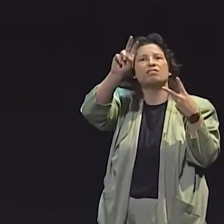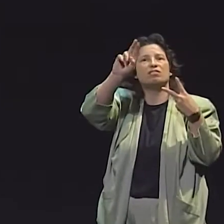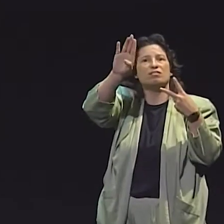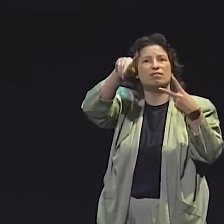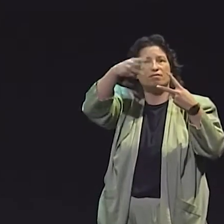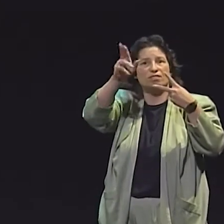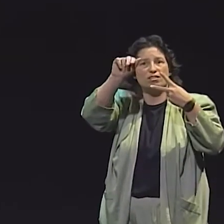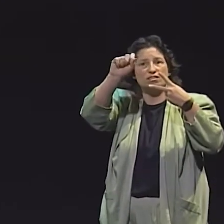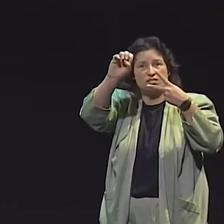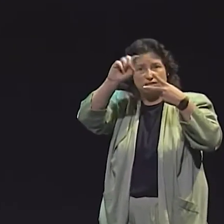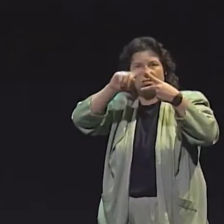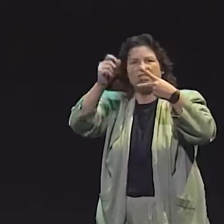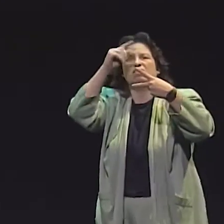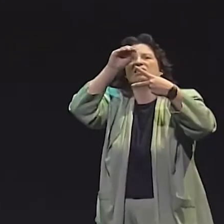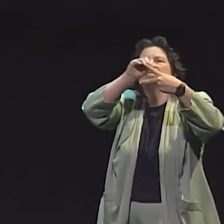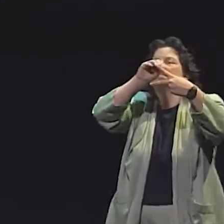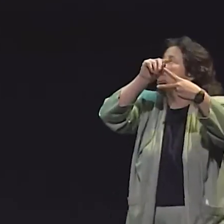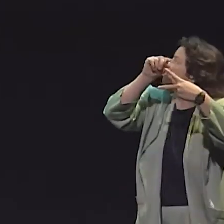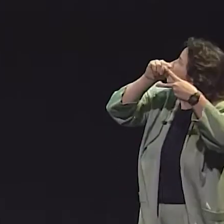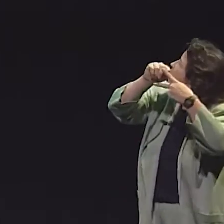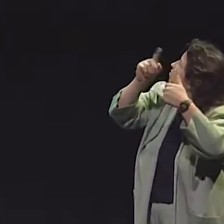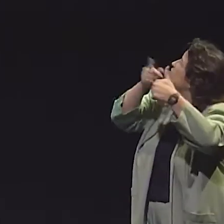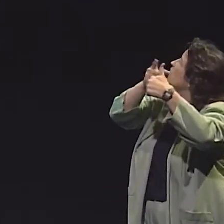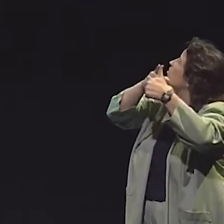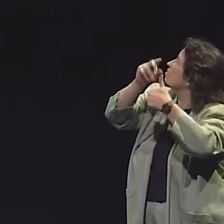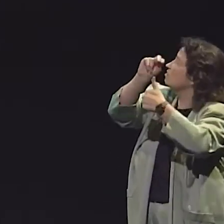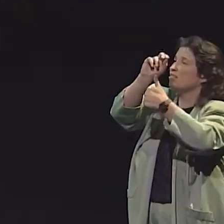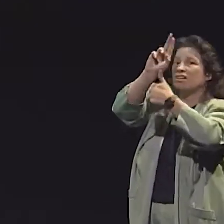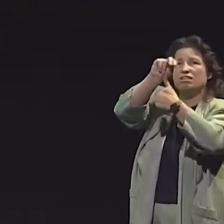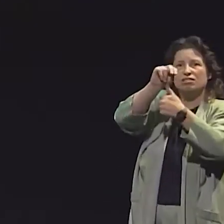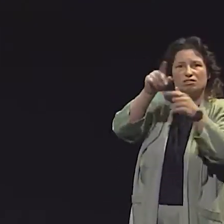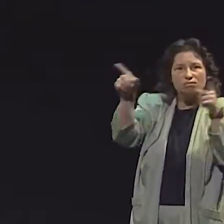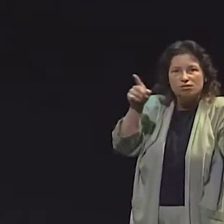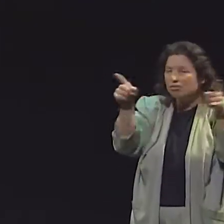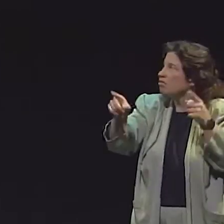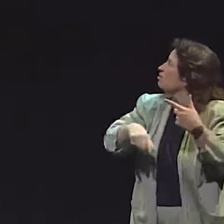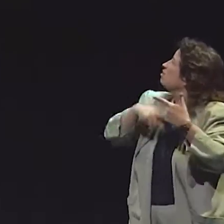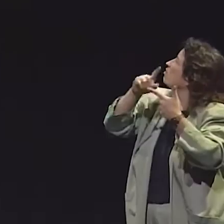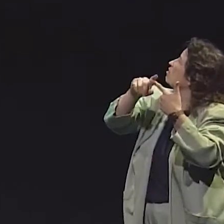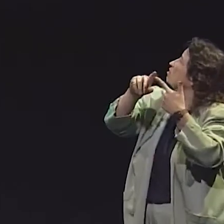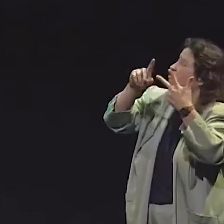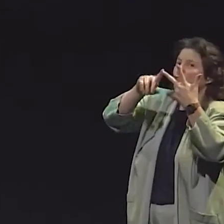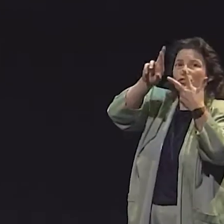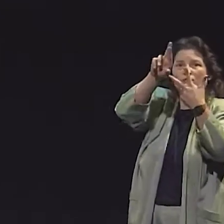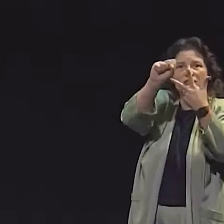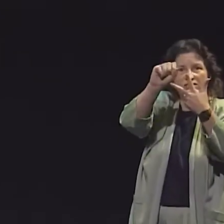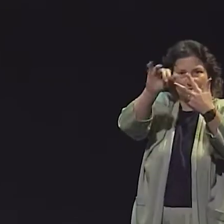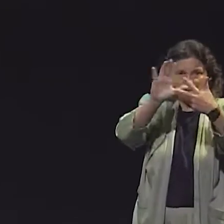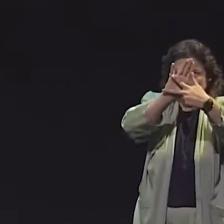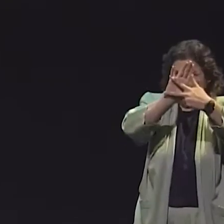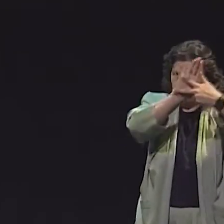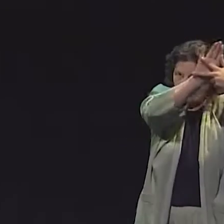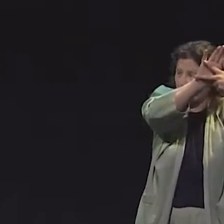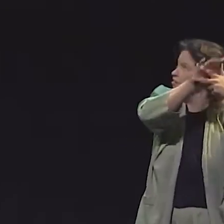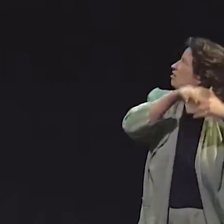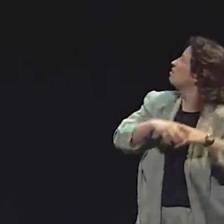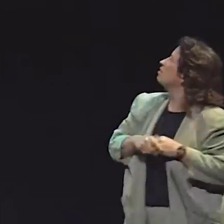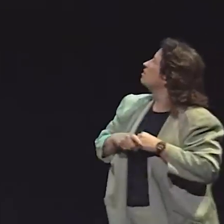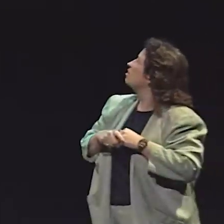SO, WE HAVE TWO BASIC CRITERION--CRITERIA. ONE BASED ON THE NOUN PHRASE AND ONE BASED ON THE VERB PHRASE.